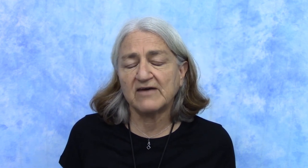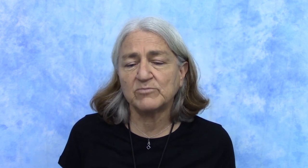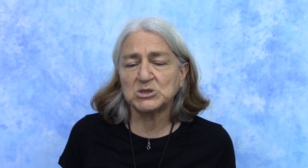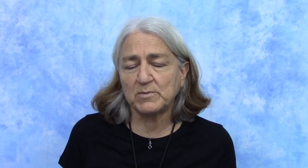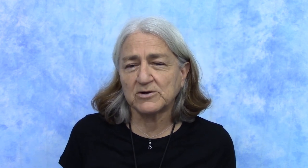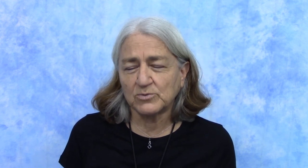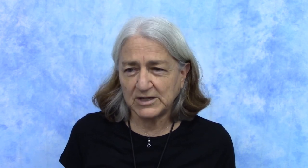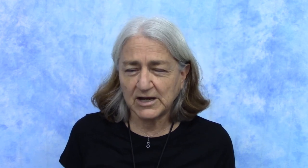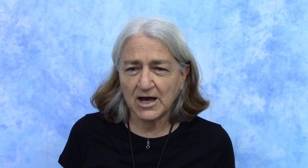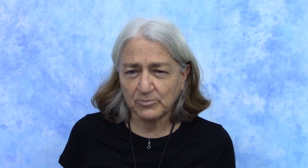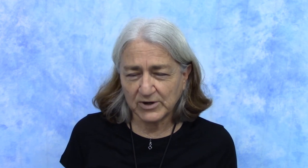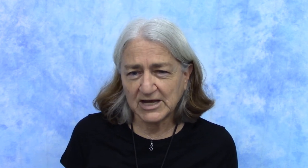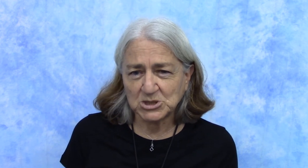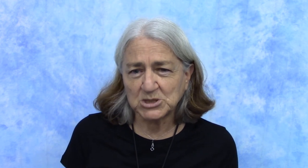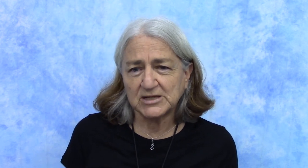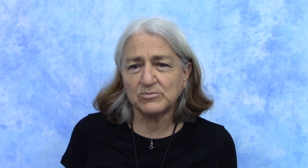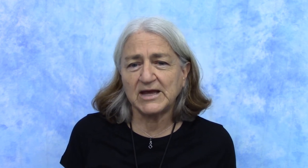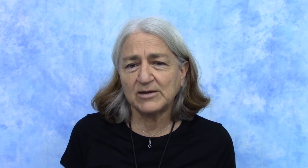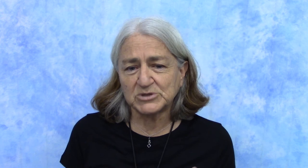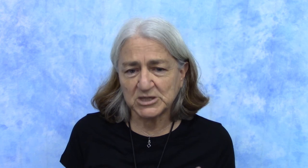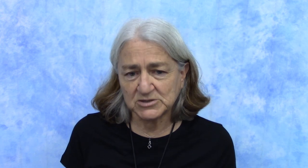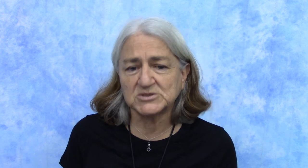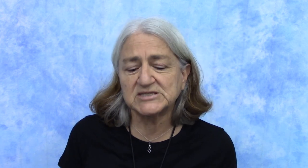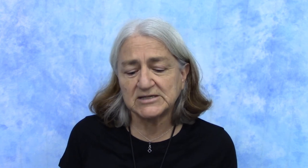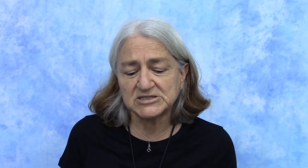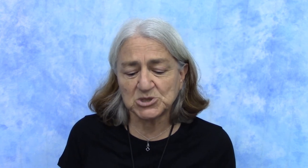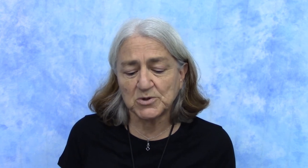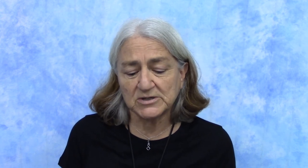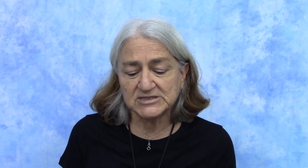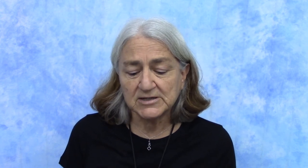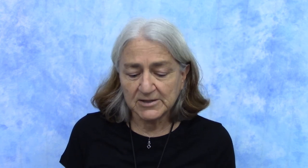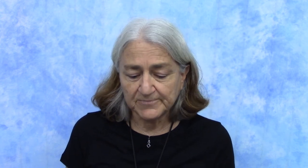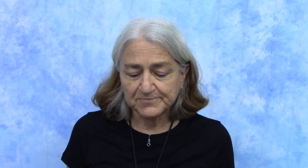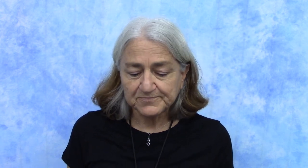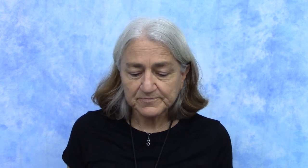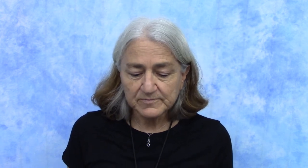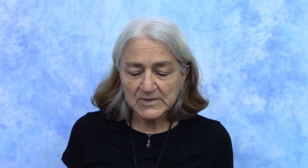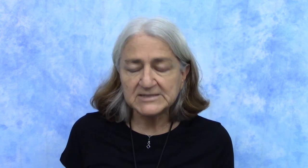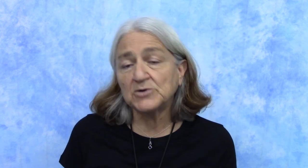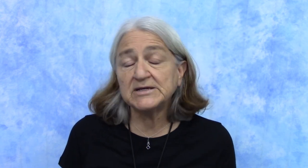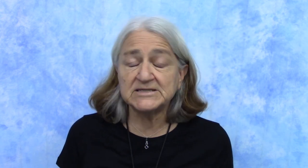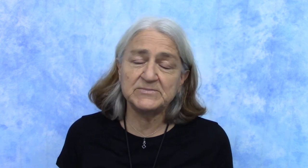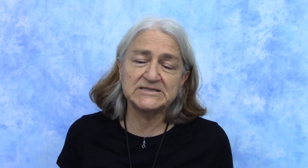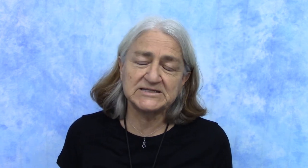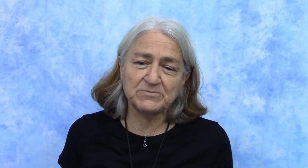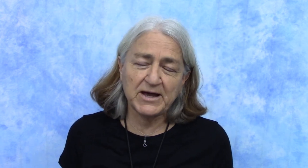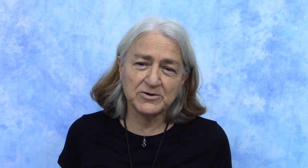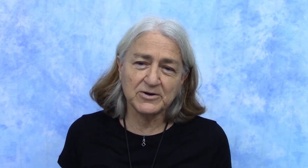much better reading comprehension and be able to understand stories. So itsy bitsy spider